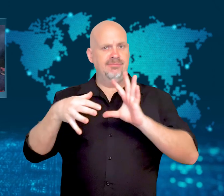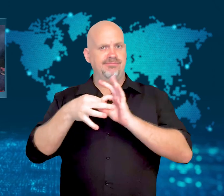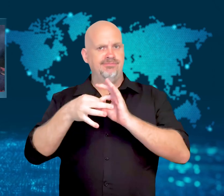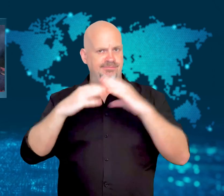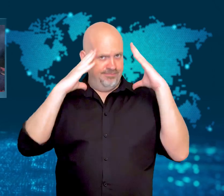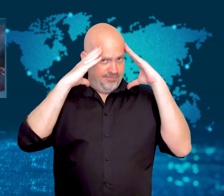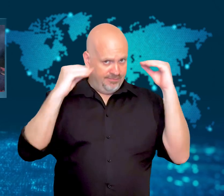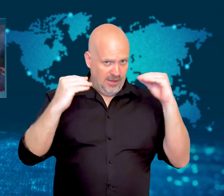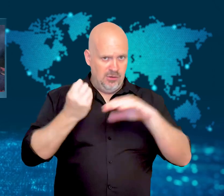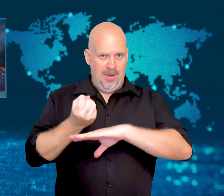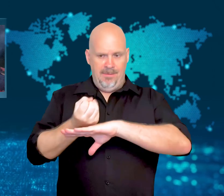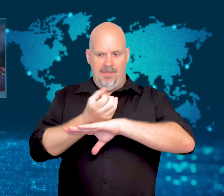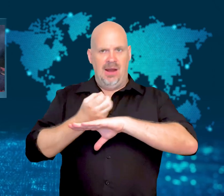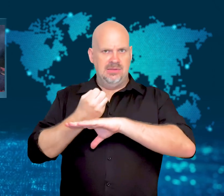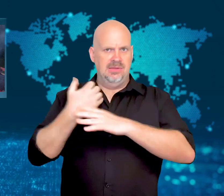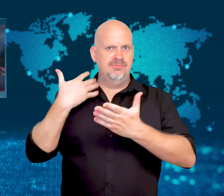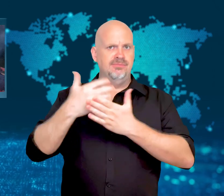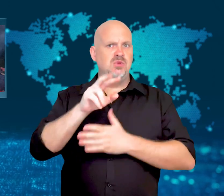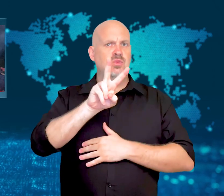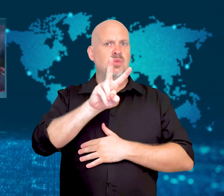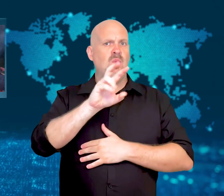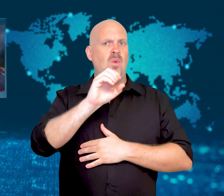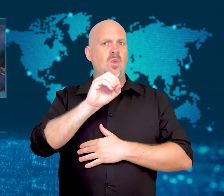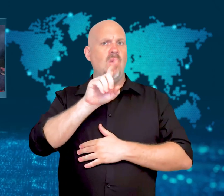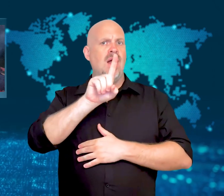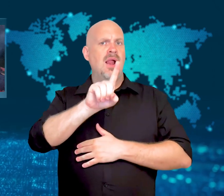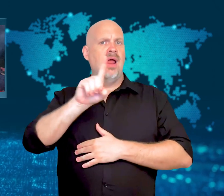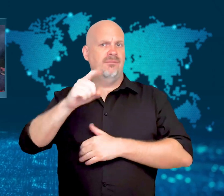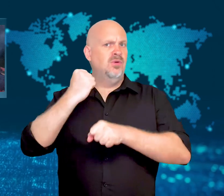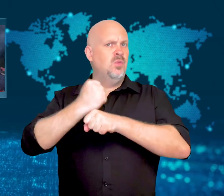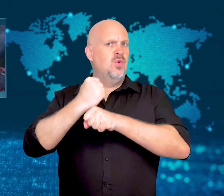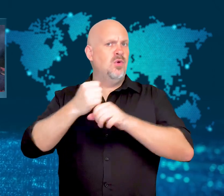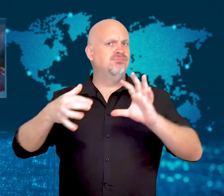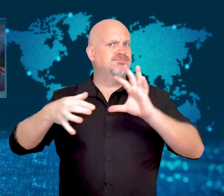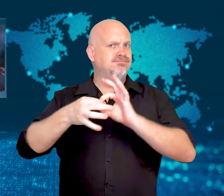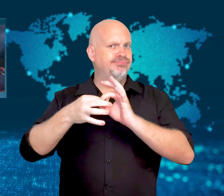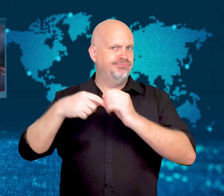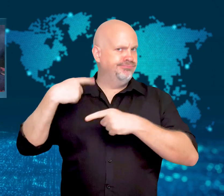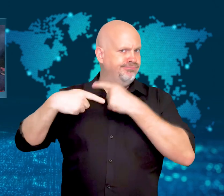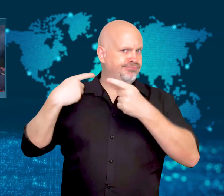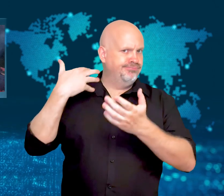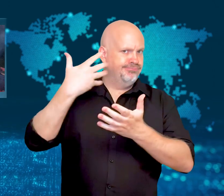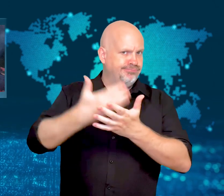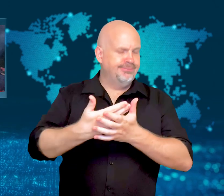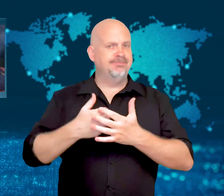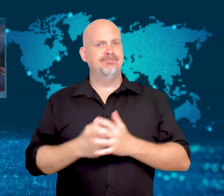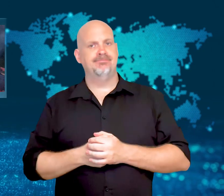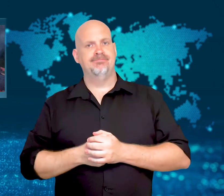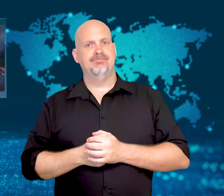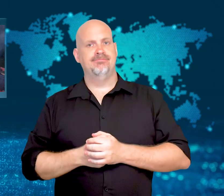After the fire broke out, continued explosions were heard.